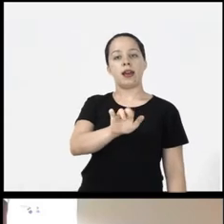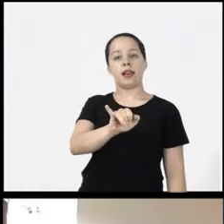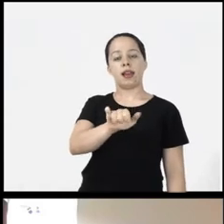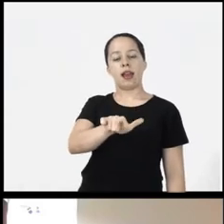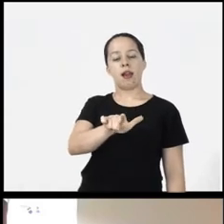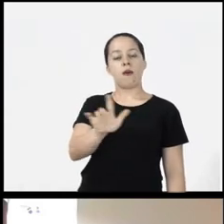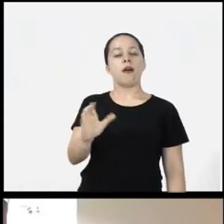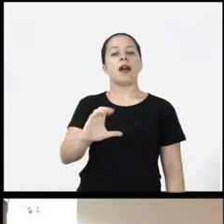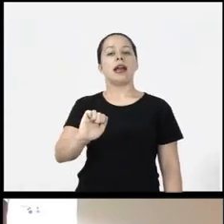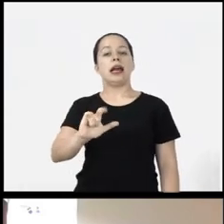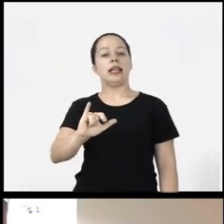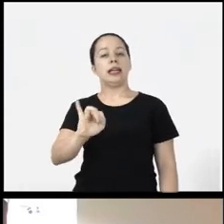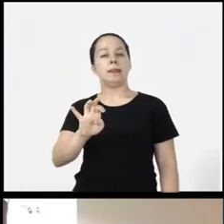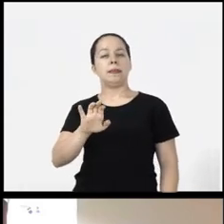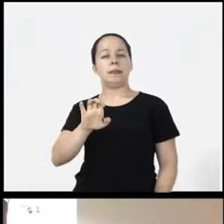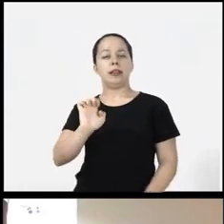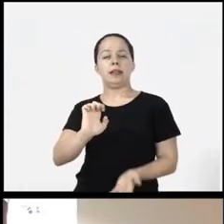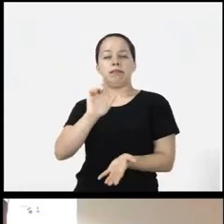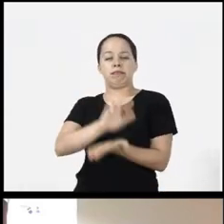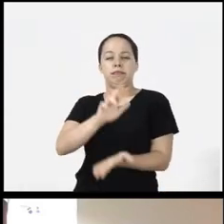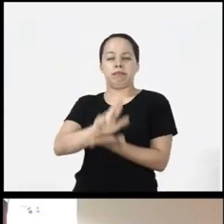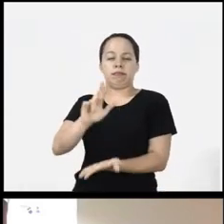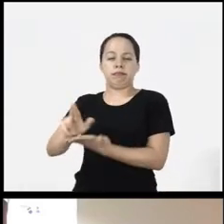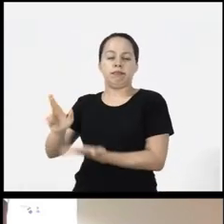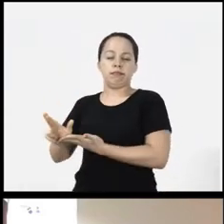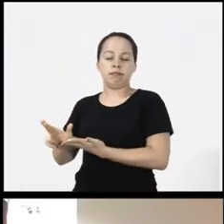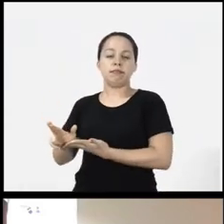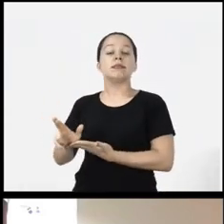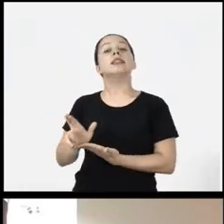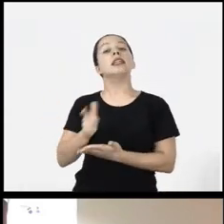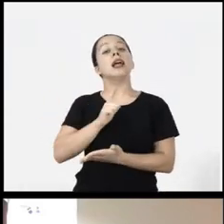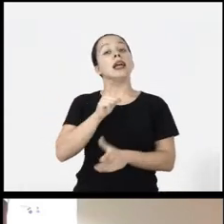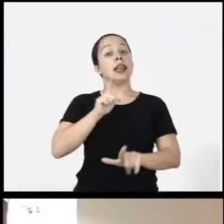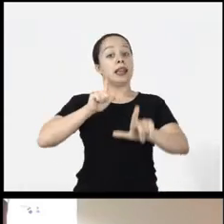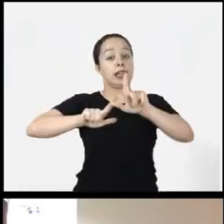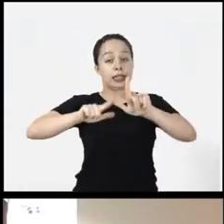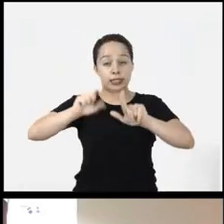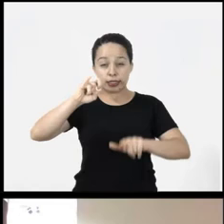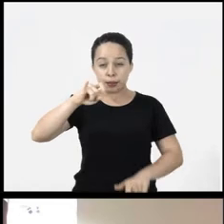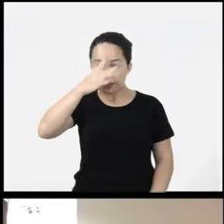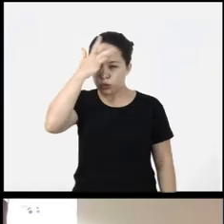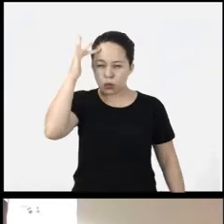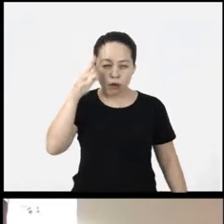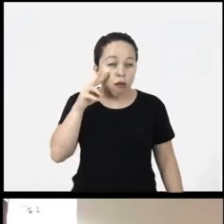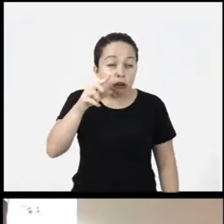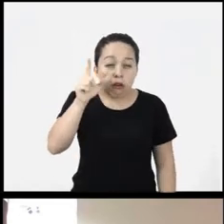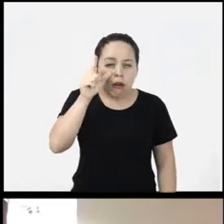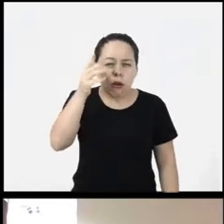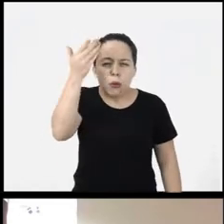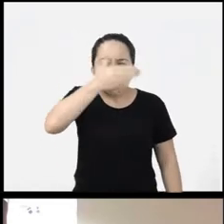Maria in the Verdana trebuchet caliber with aroma So these fonts for those who have low vision for